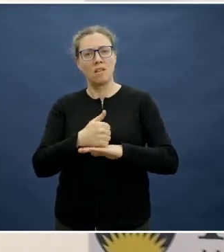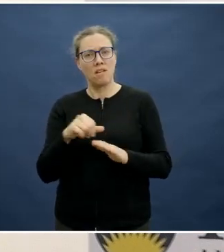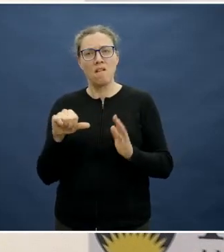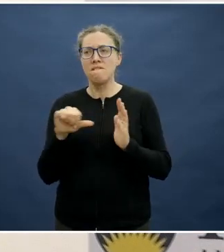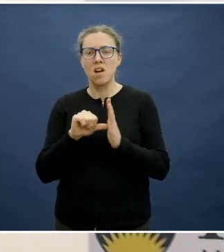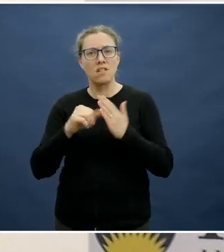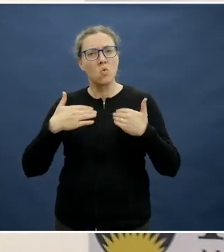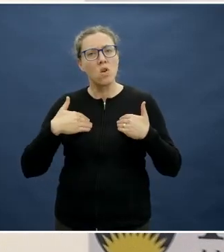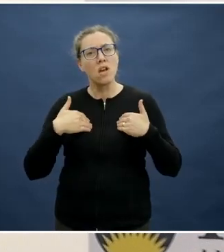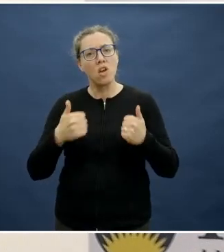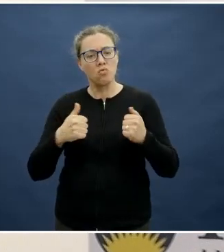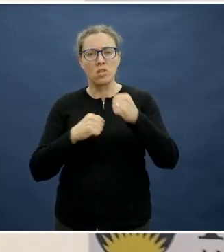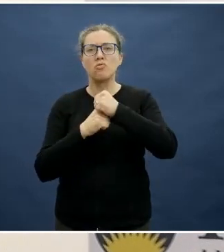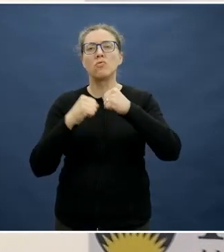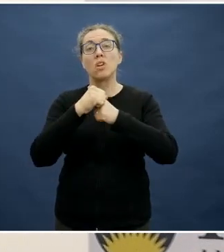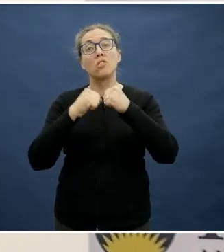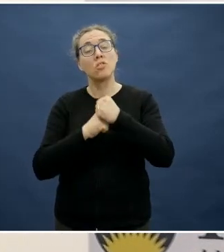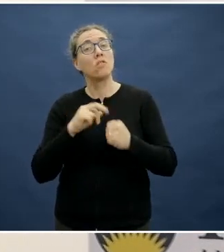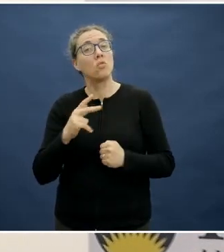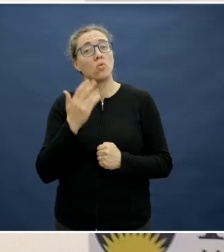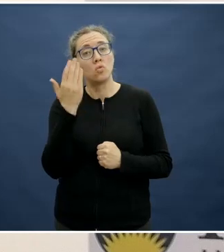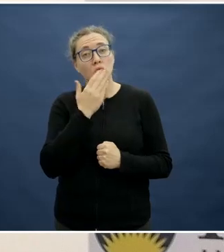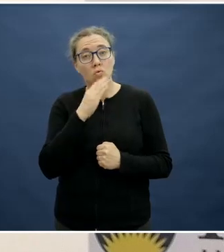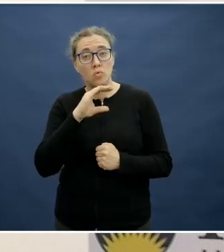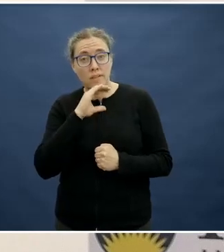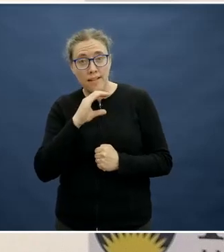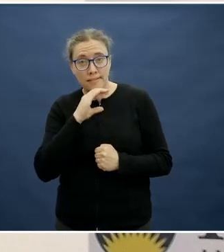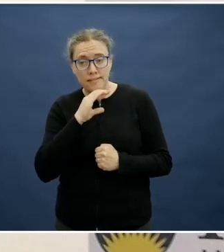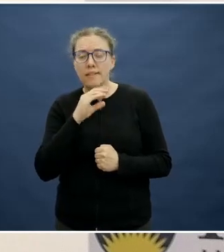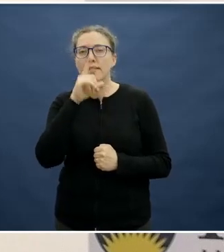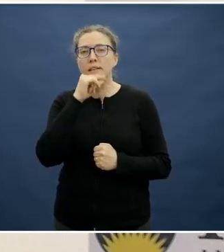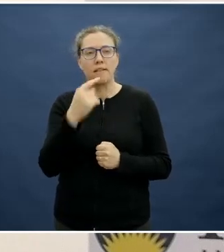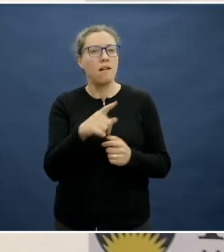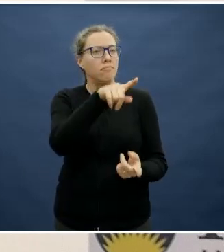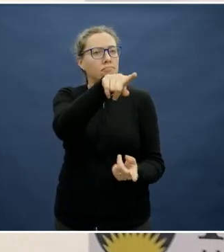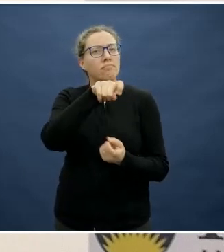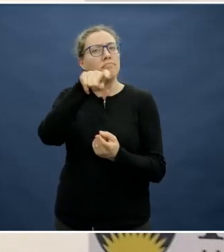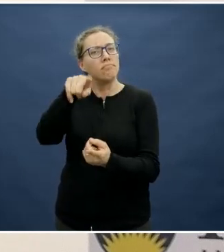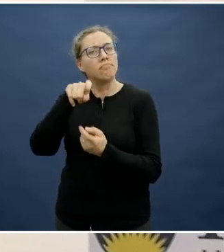that could also support a skilled and knowledgeable work force.